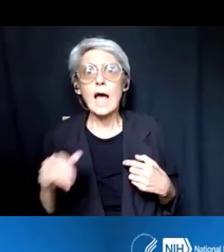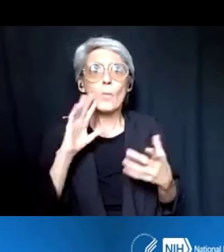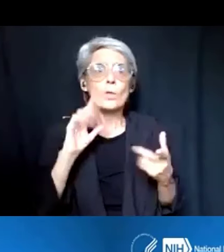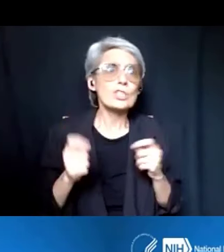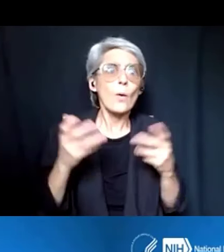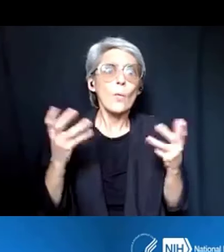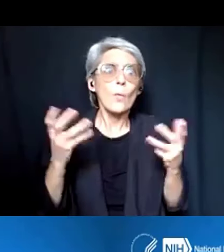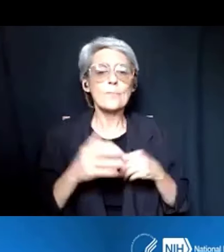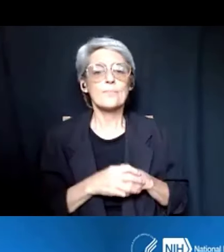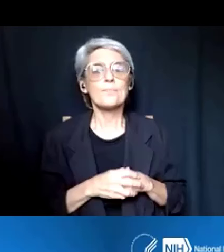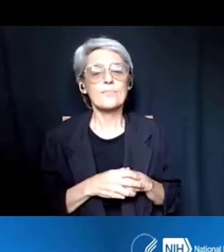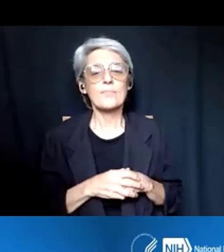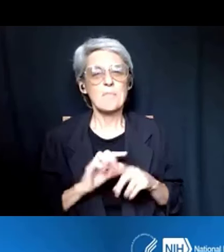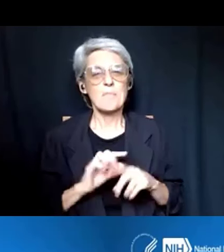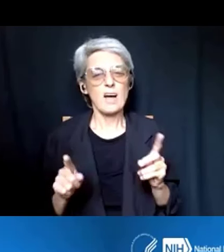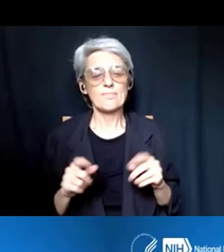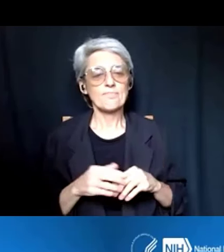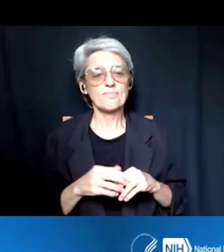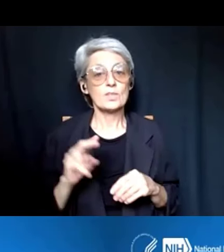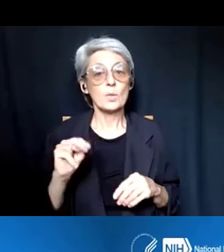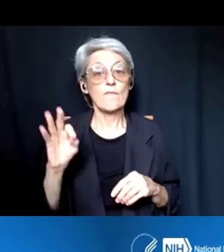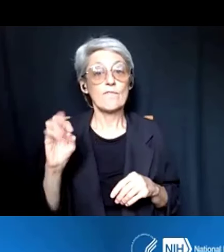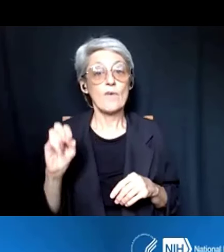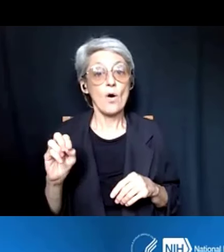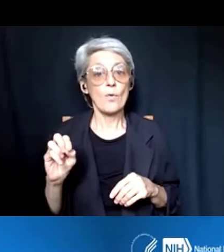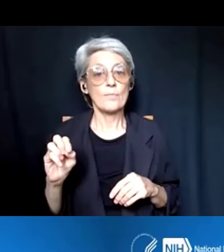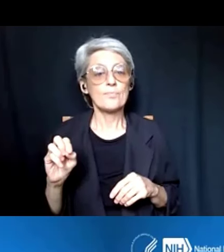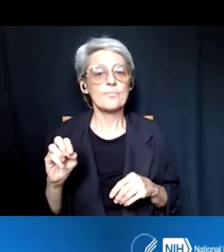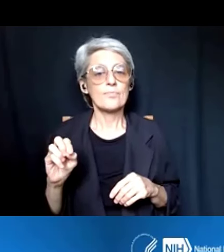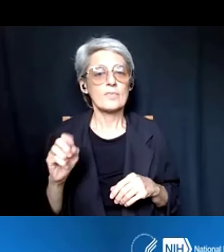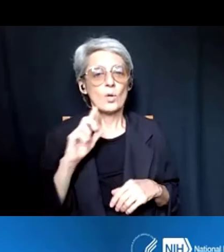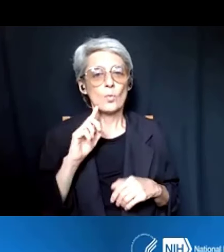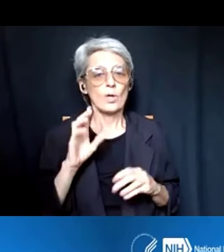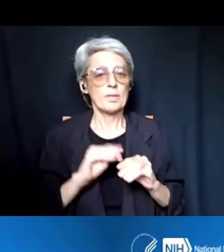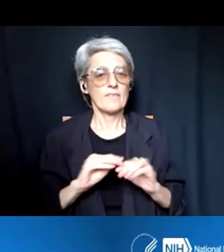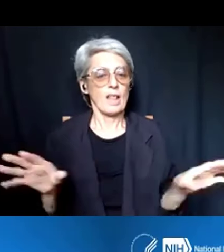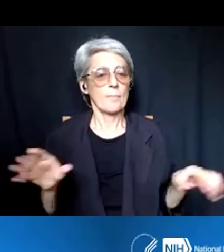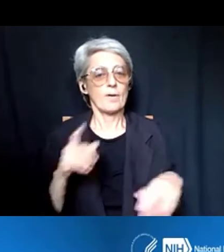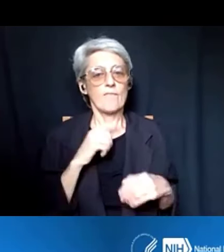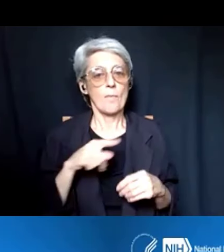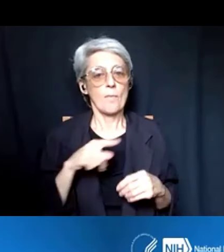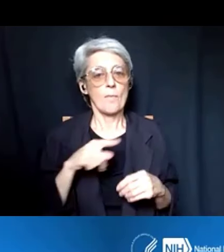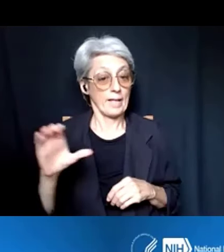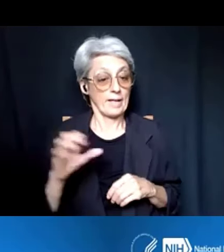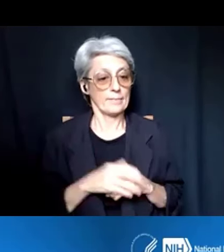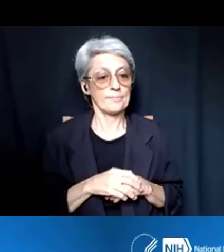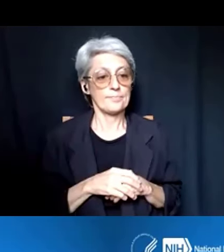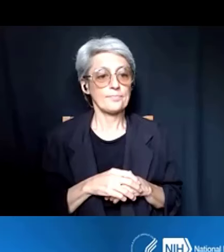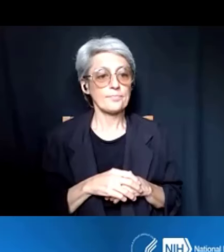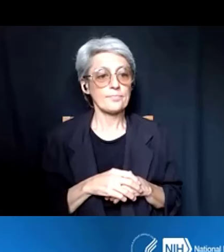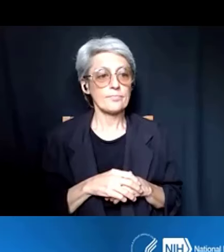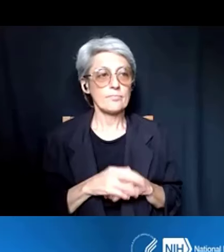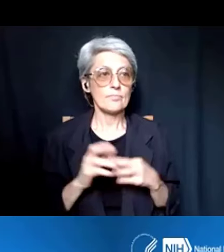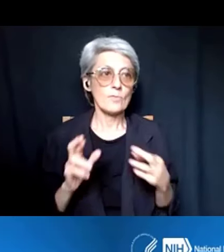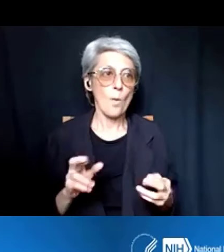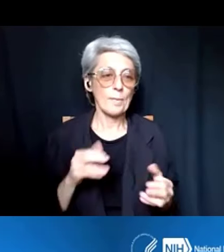But the NOFOs will be available for the public, we're hoping towards the end of the summer,